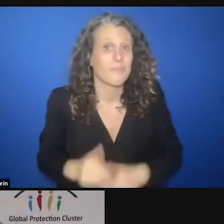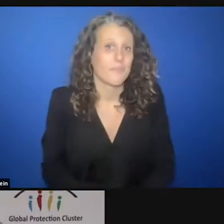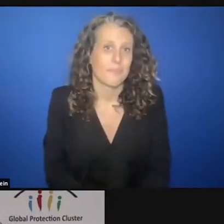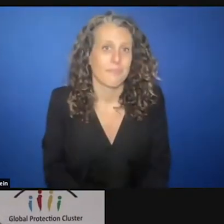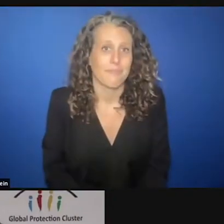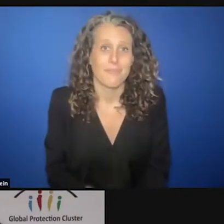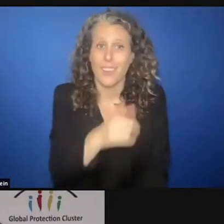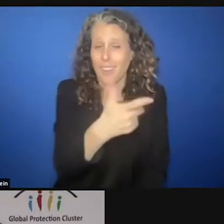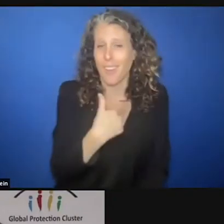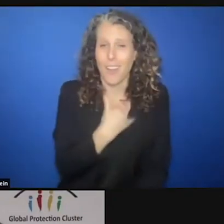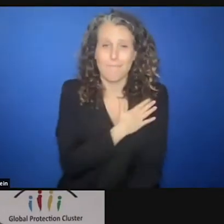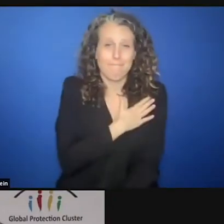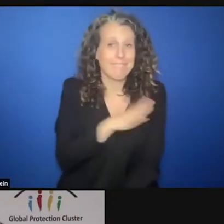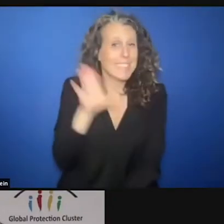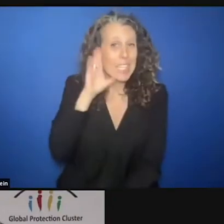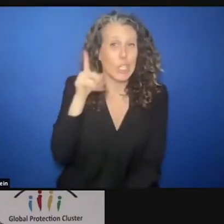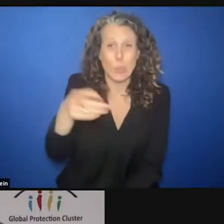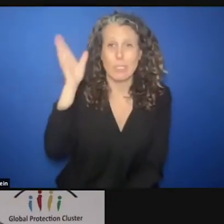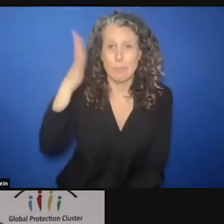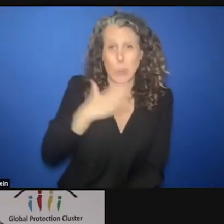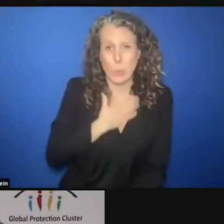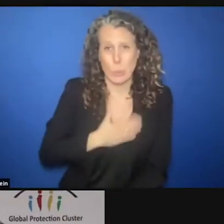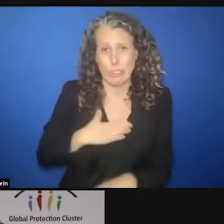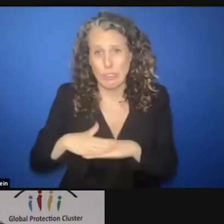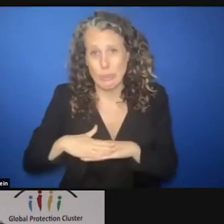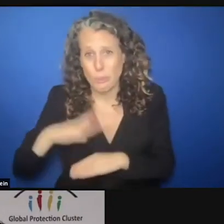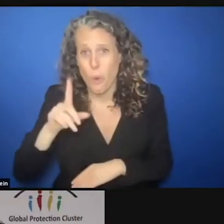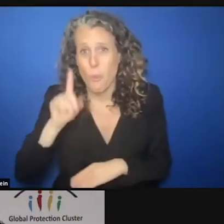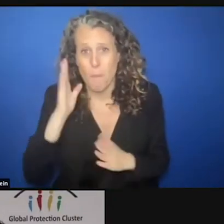speak and I would love to hear you speak more but we really have to move on. And we will come back